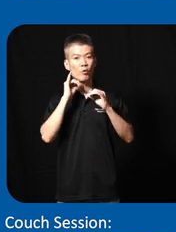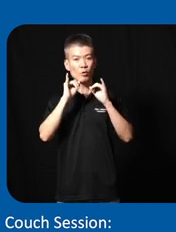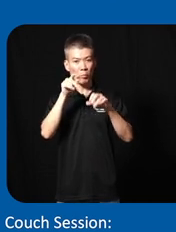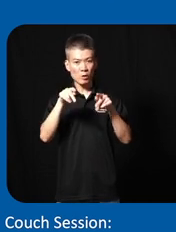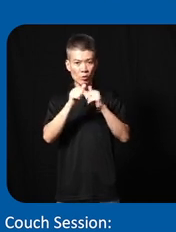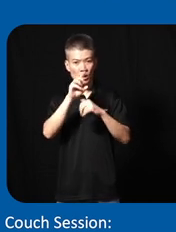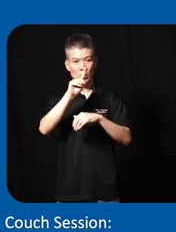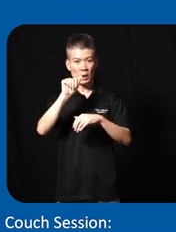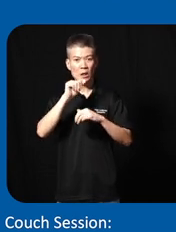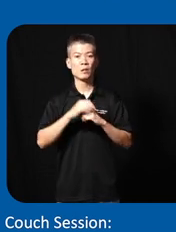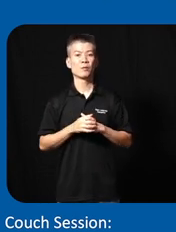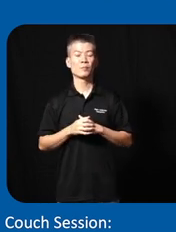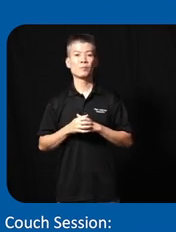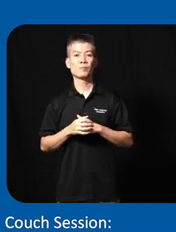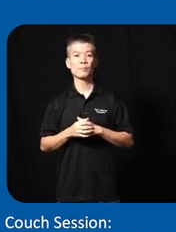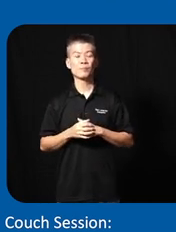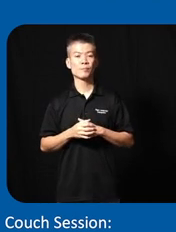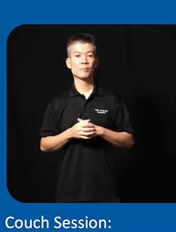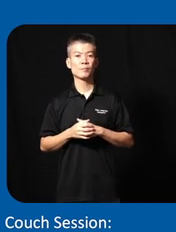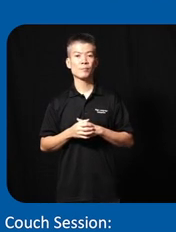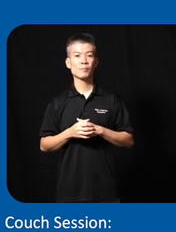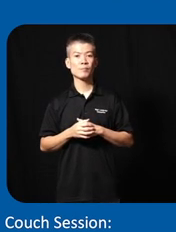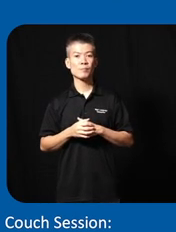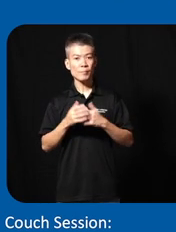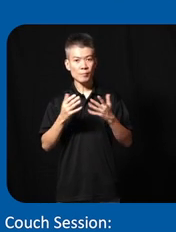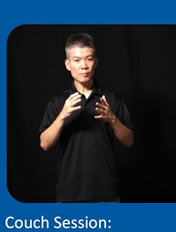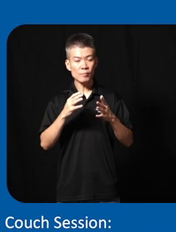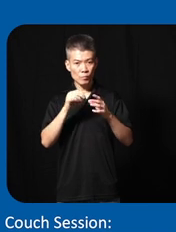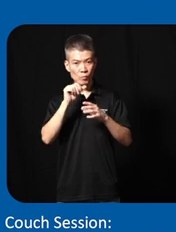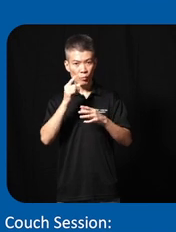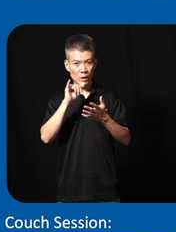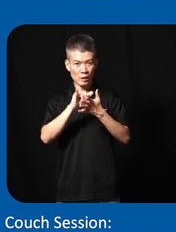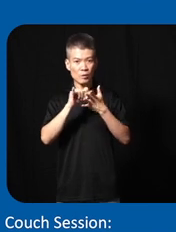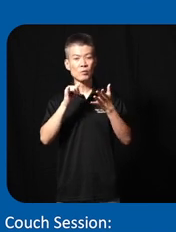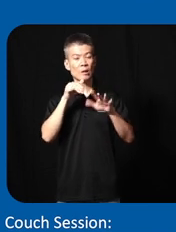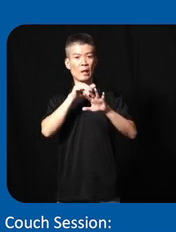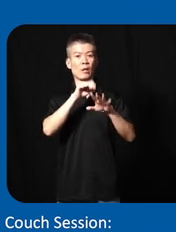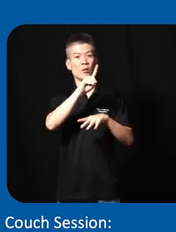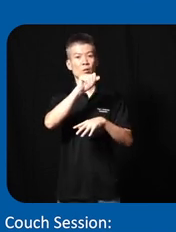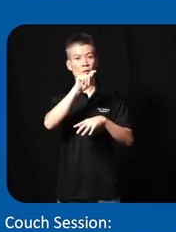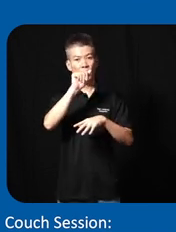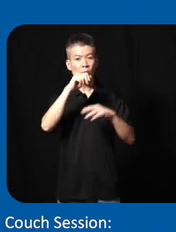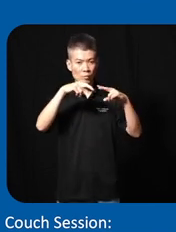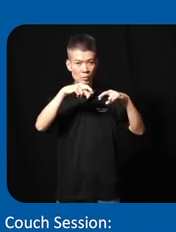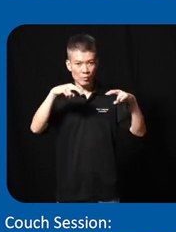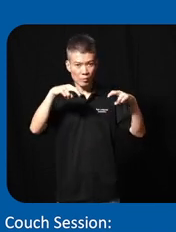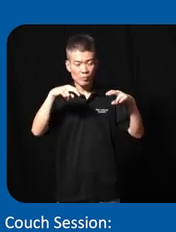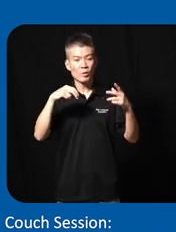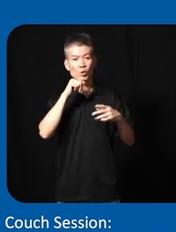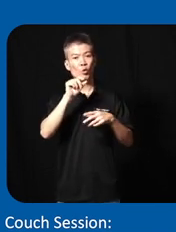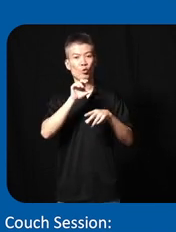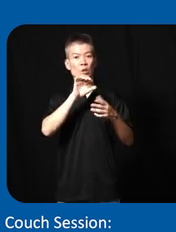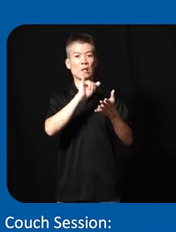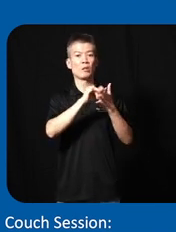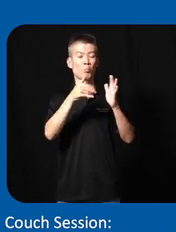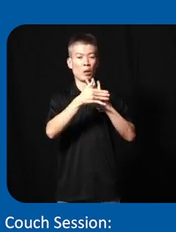disabilities and then furthermore uh during the data analysis we're not doing it by ourself but